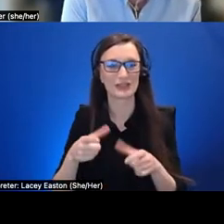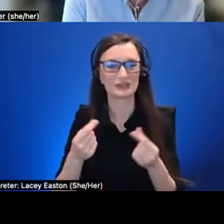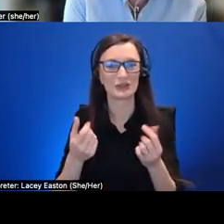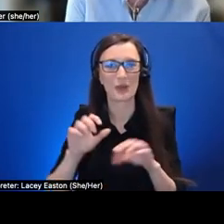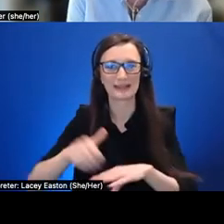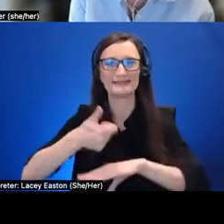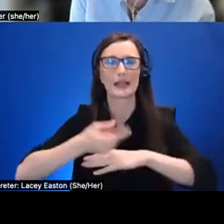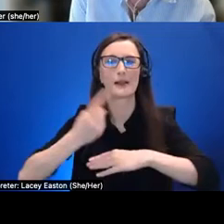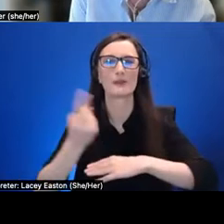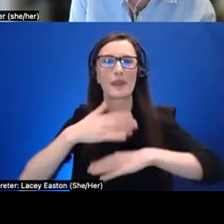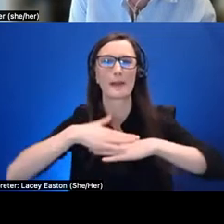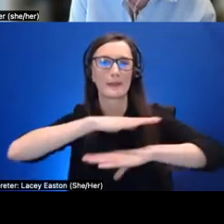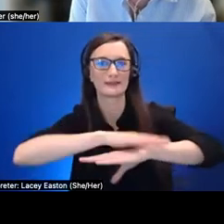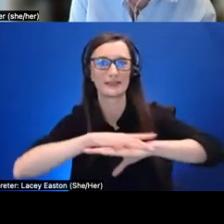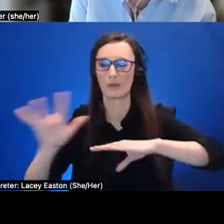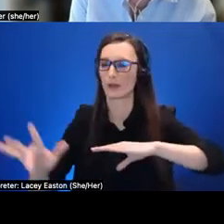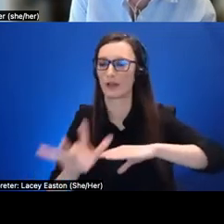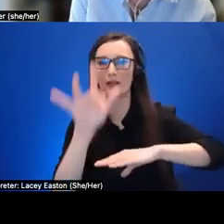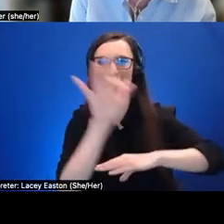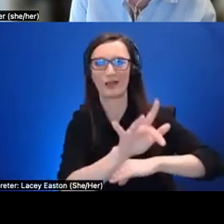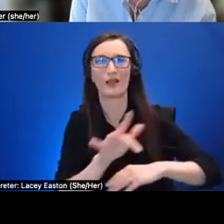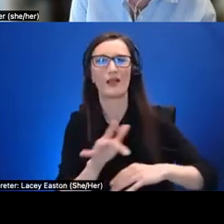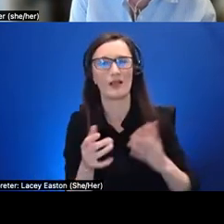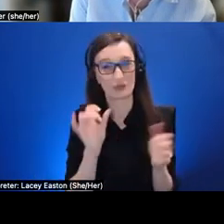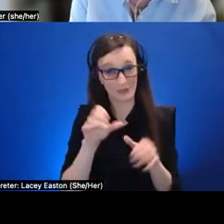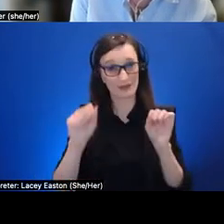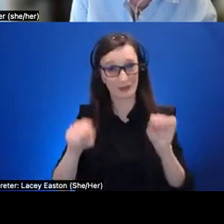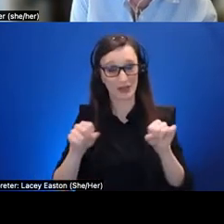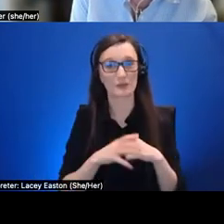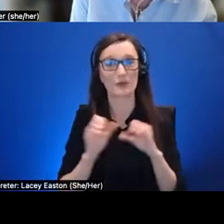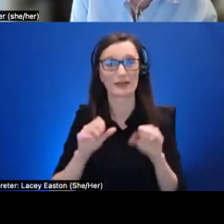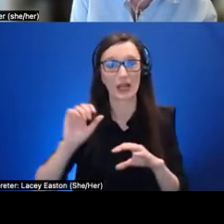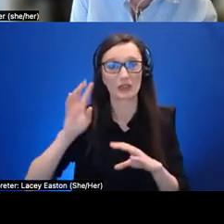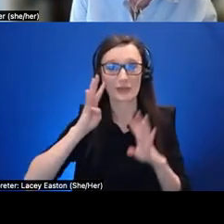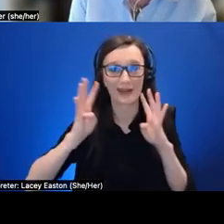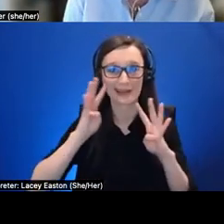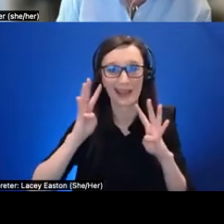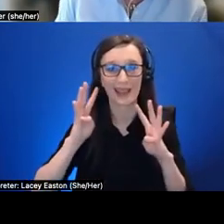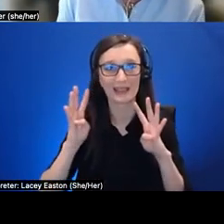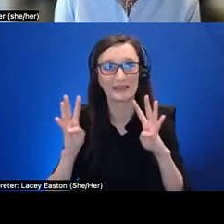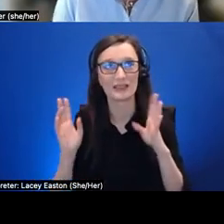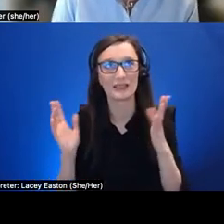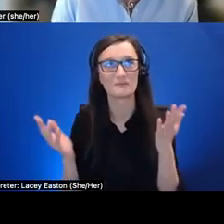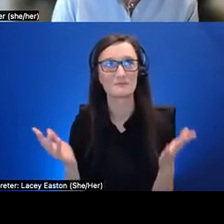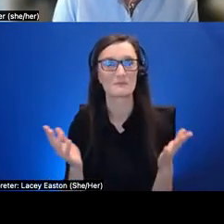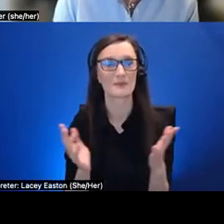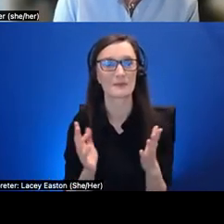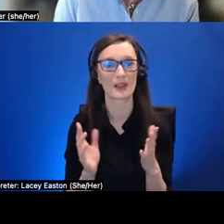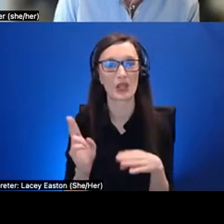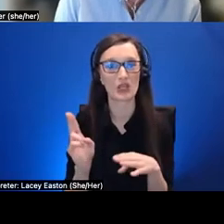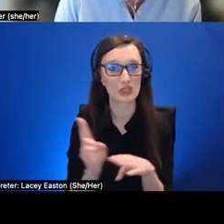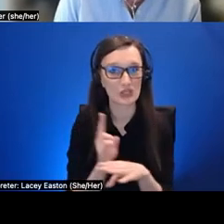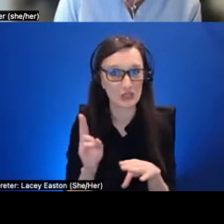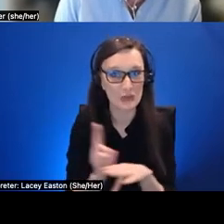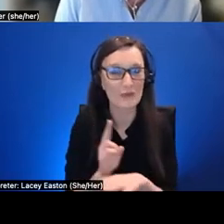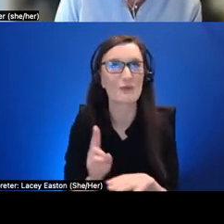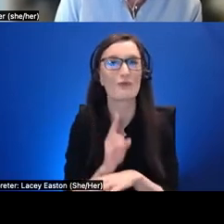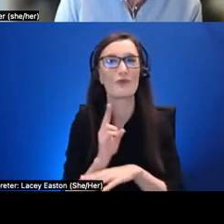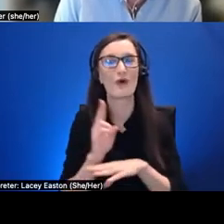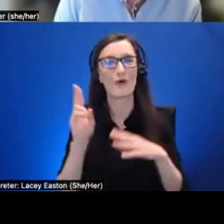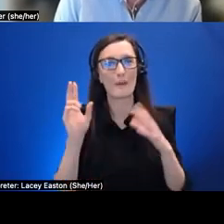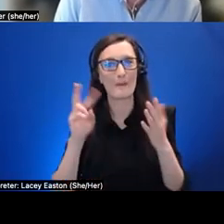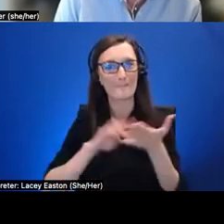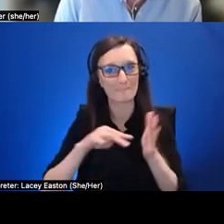are possible um creating an um a useful meaningful learning experience um for your smartphone is